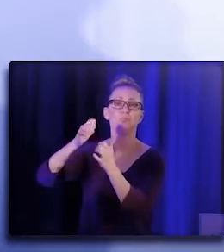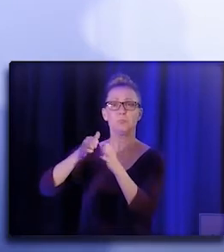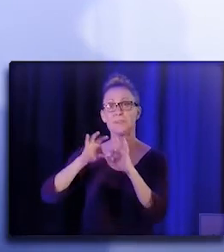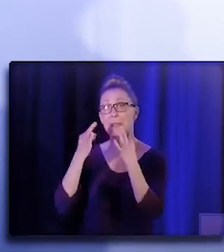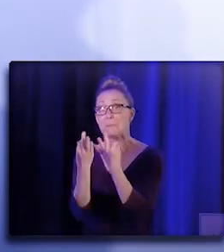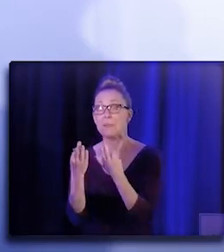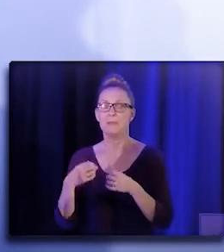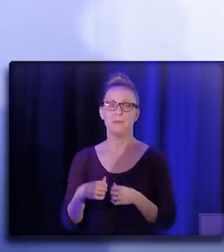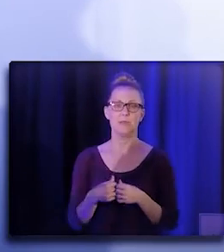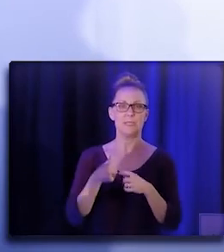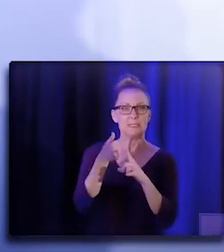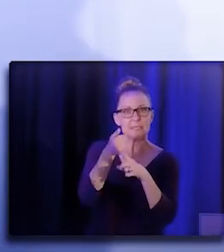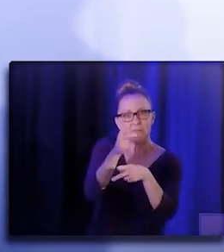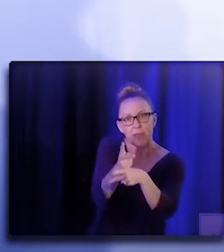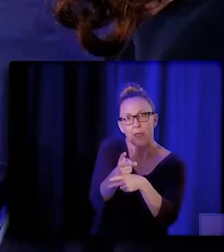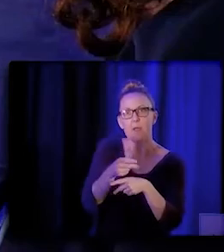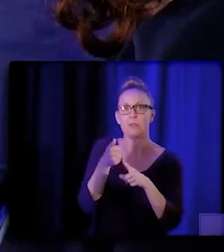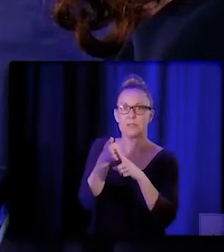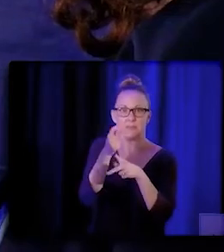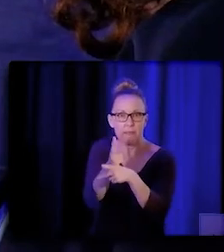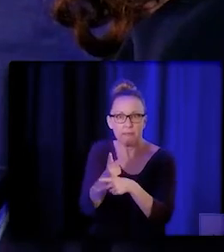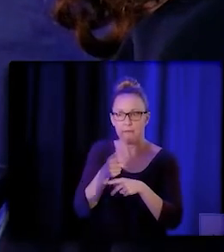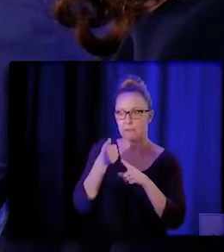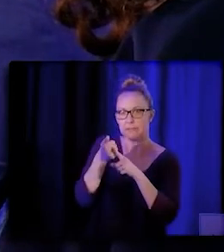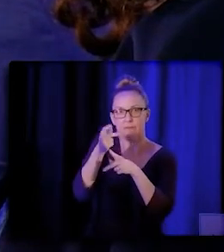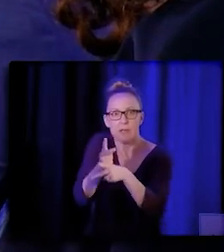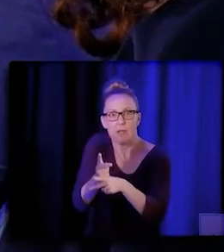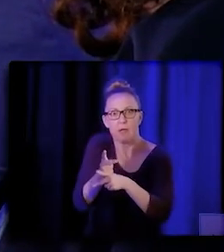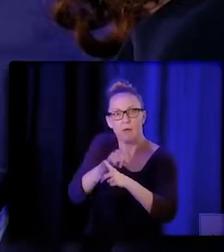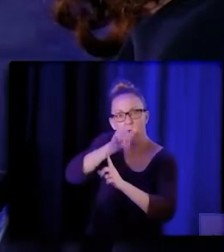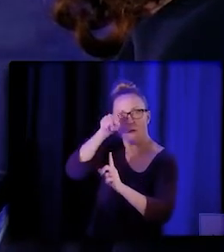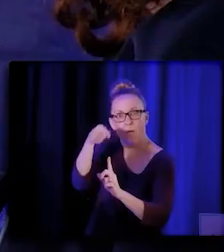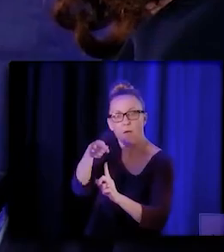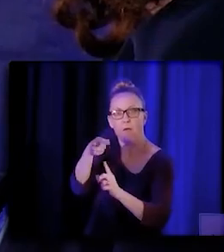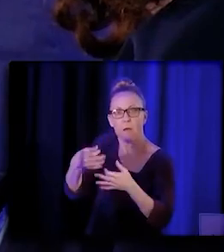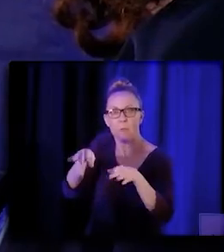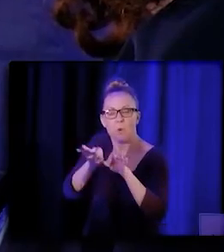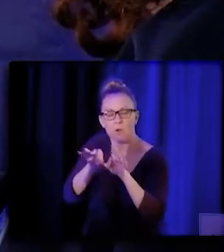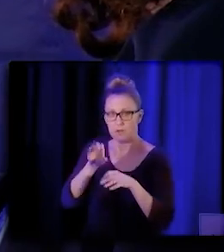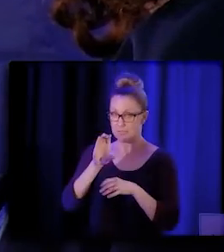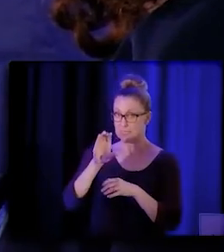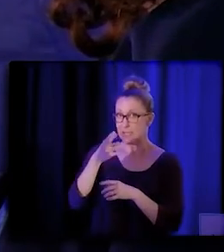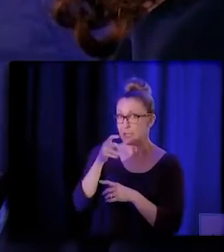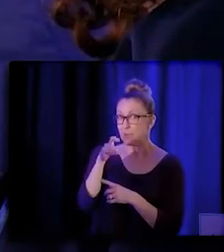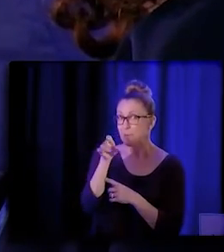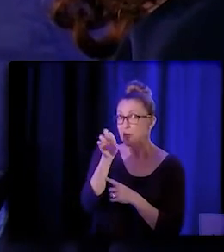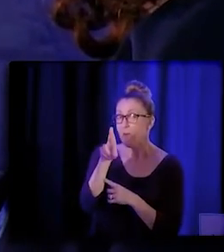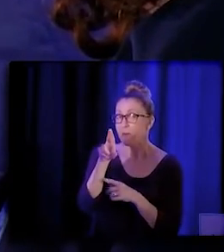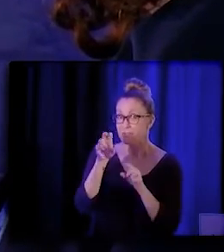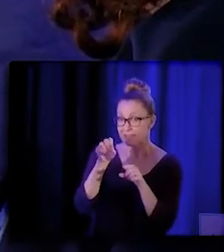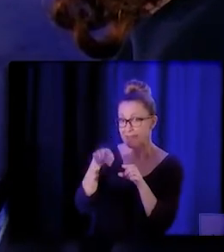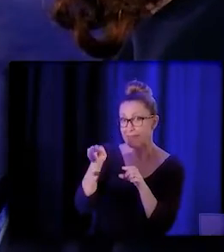Self-care, self-care, self-care. Can CHW/P/Rs get paid enough to live their own life,